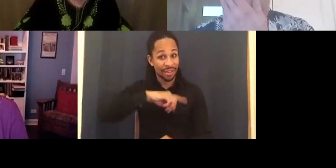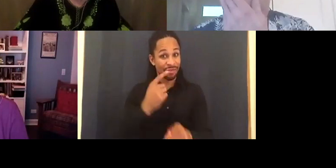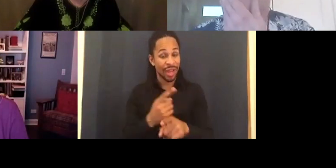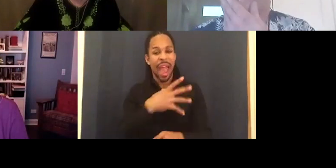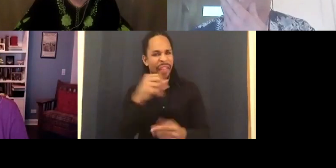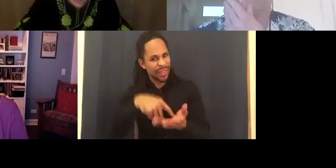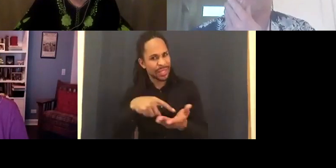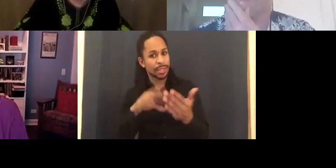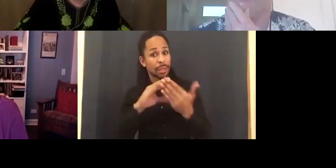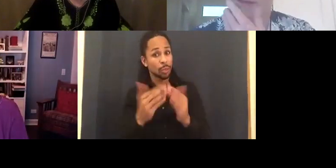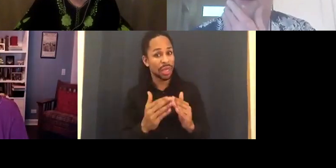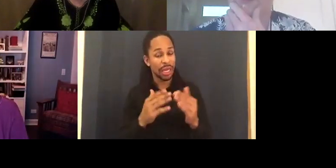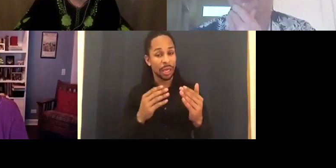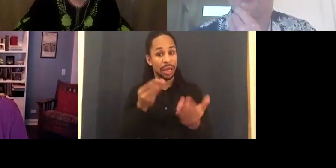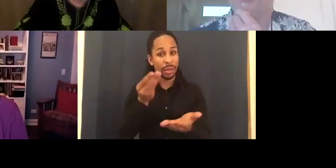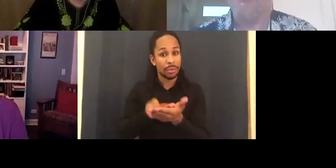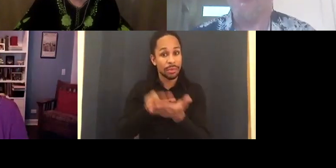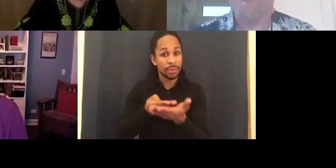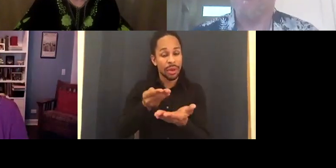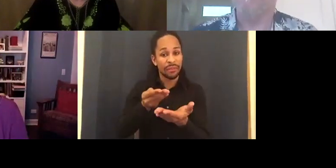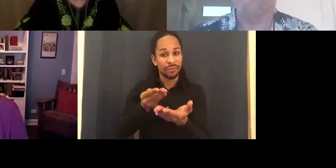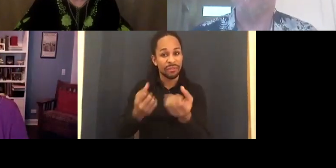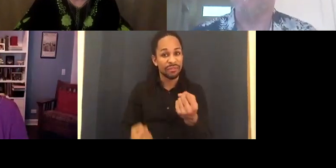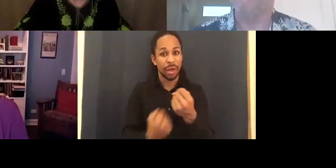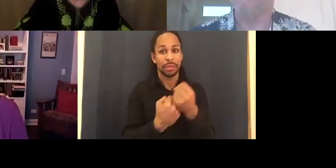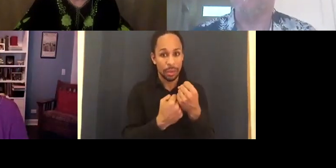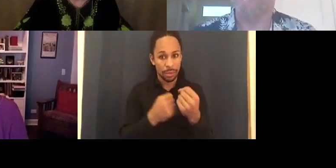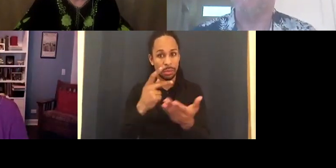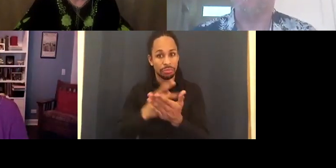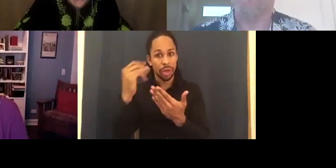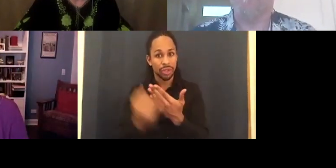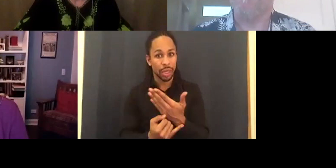Yes. We tried to get really big grants.